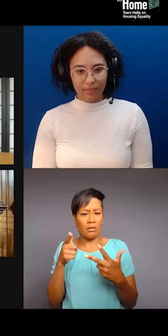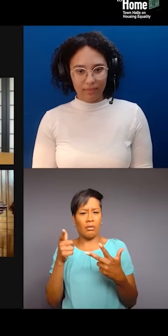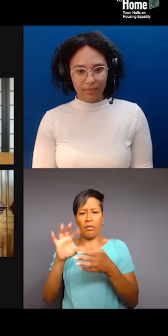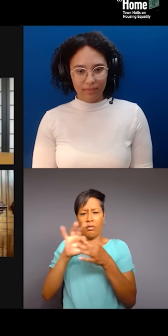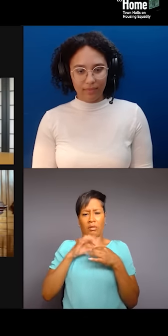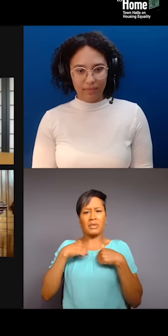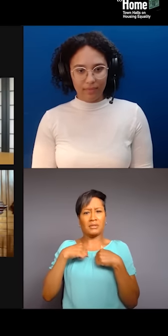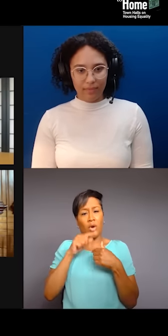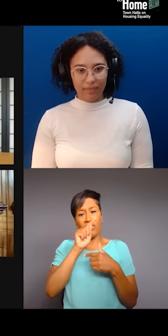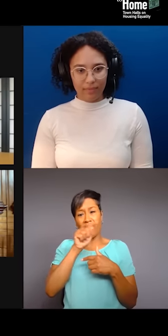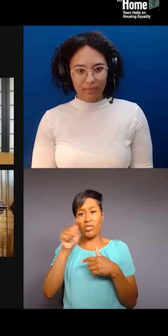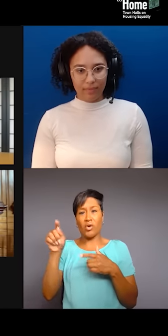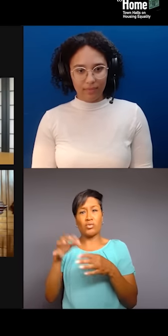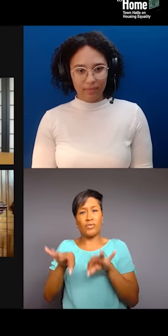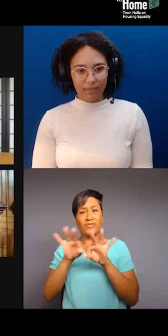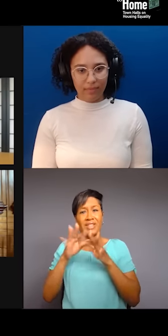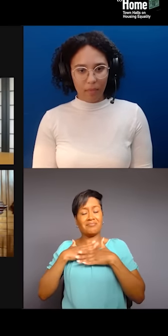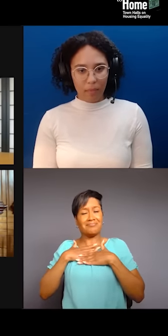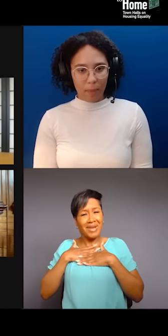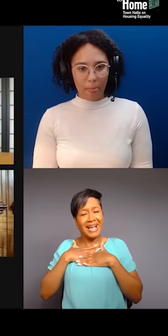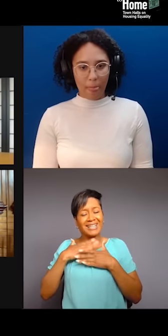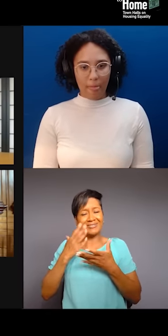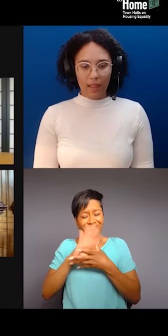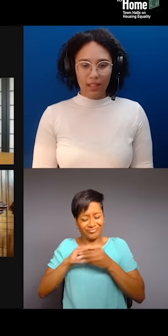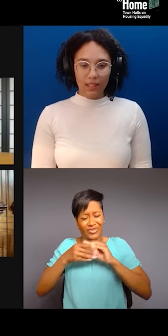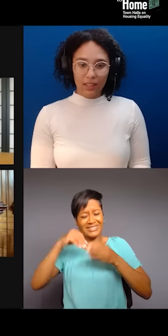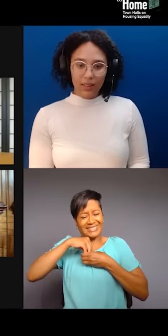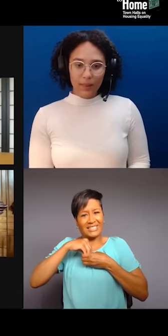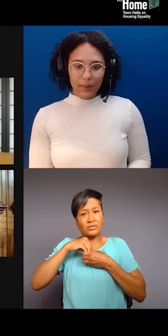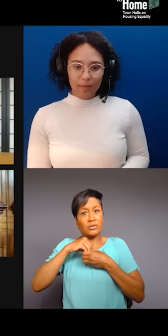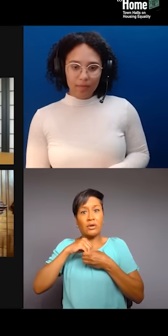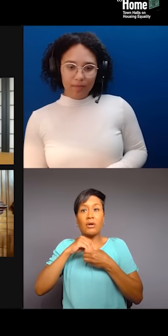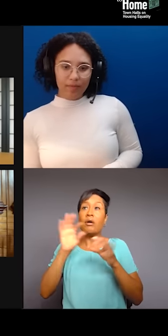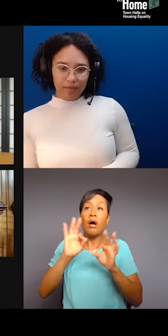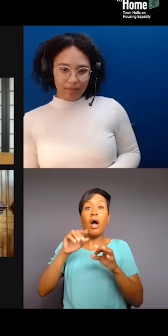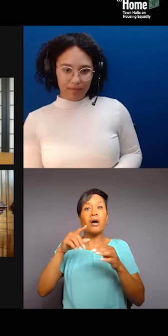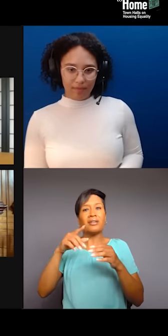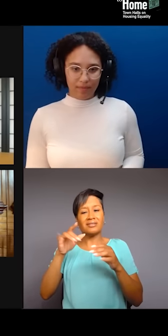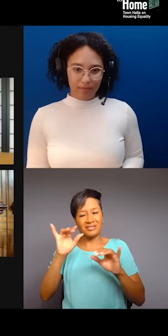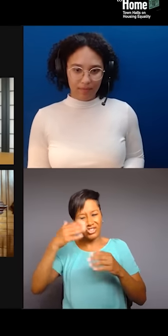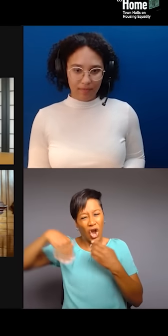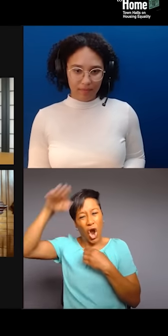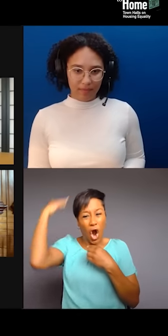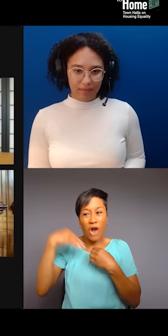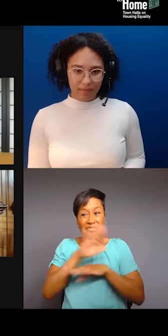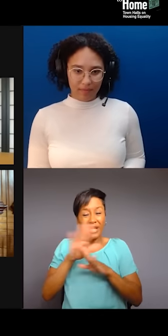Every each one of those irrelevant to my story. So, with I Am More Than A Scarf, it just, mainly the fact that as a Muslim woman,